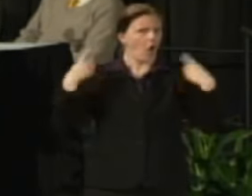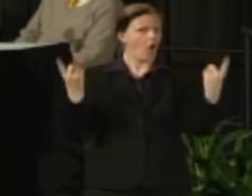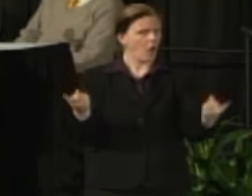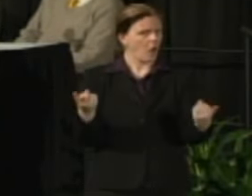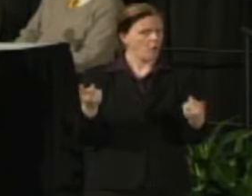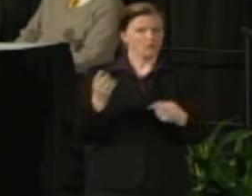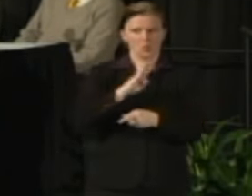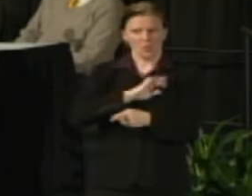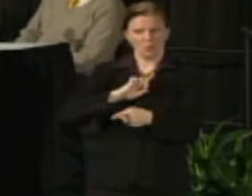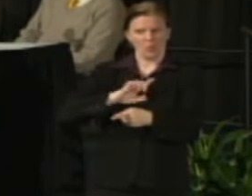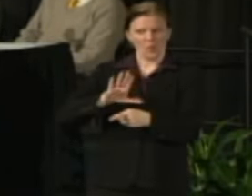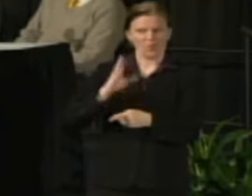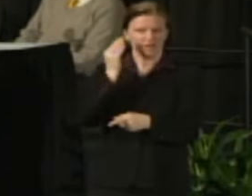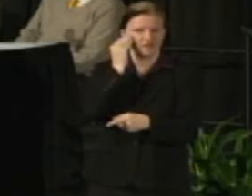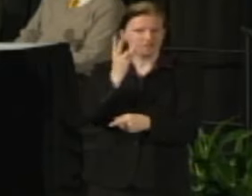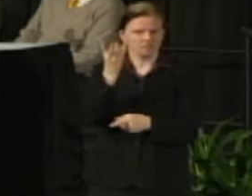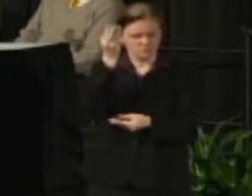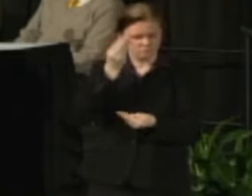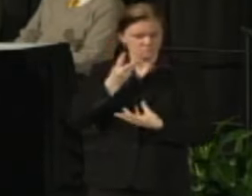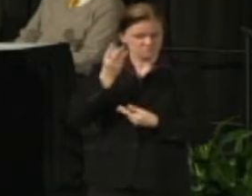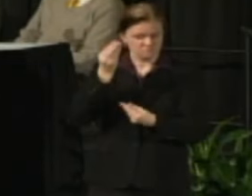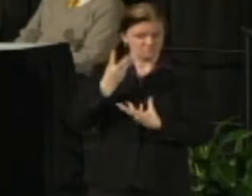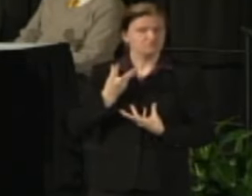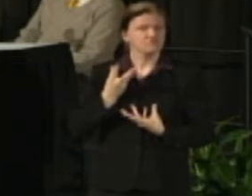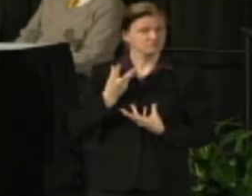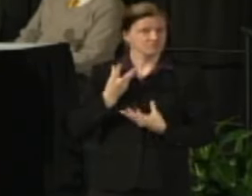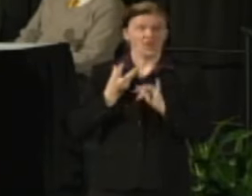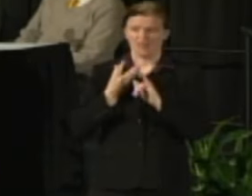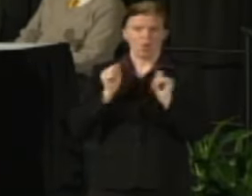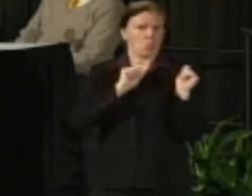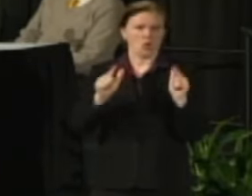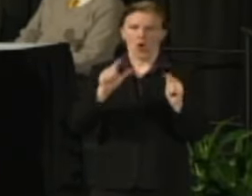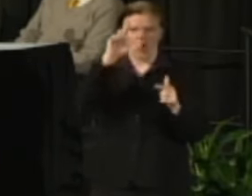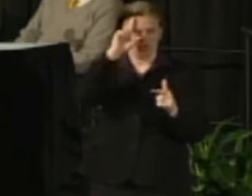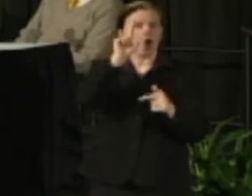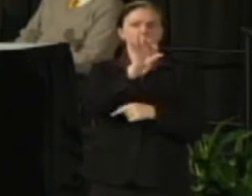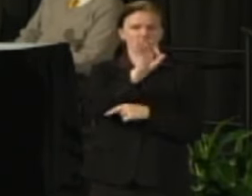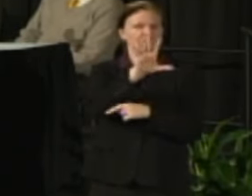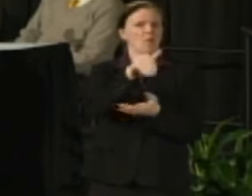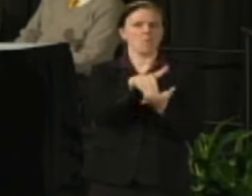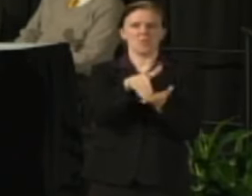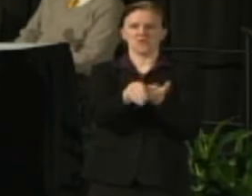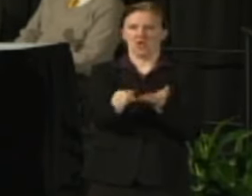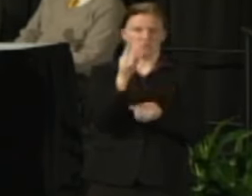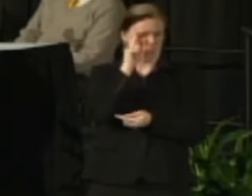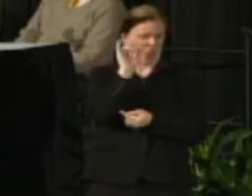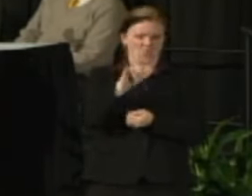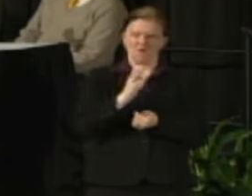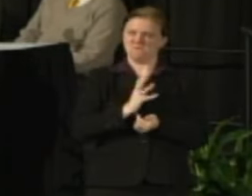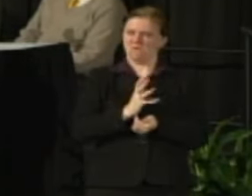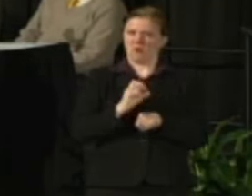of Regents meetings over the last several months and know that was the path we were all going down in discussions with President Cross.